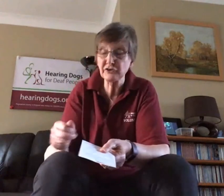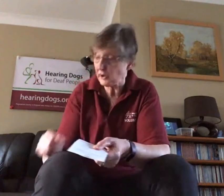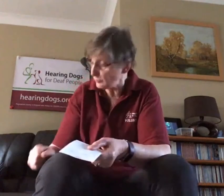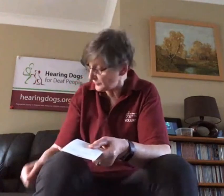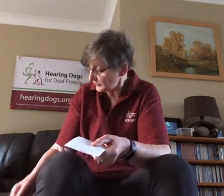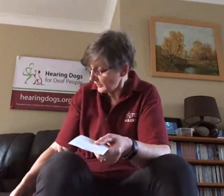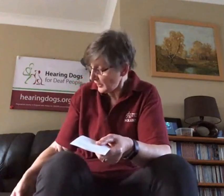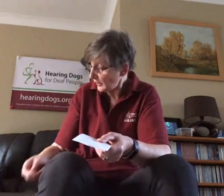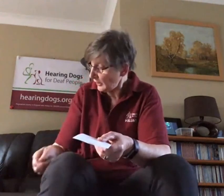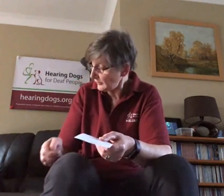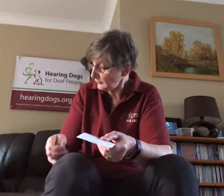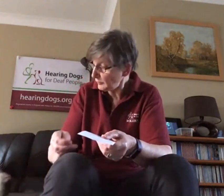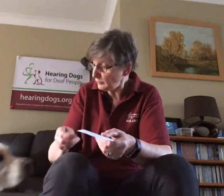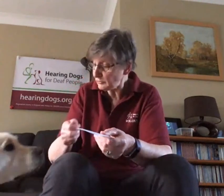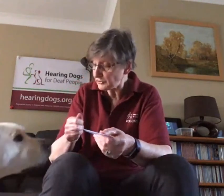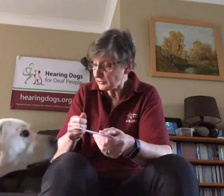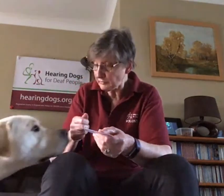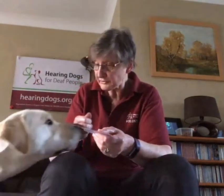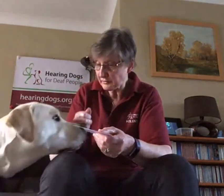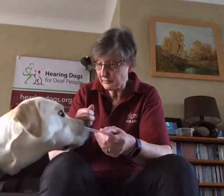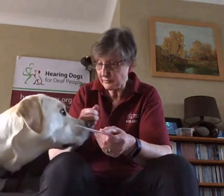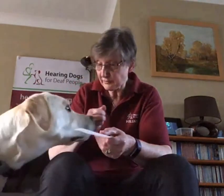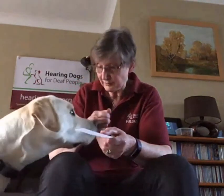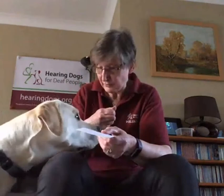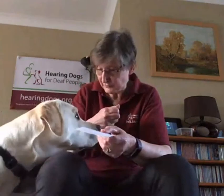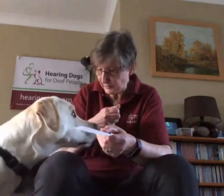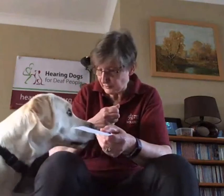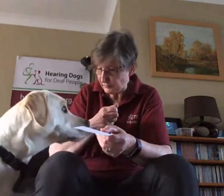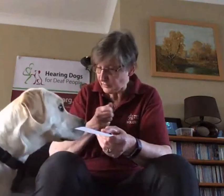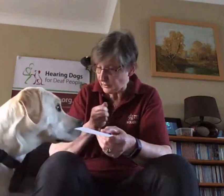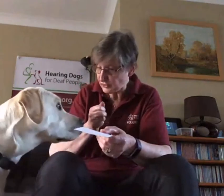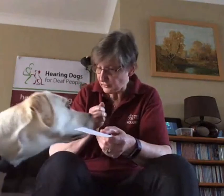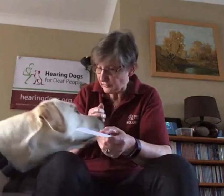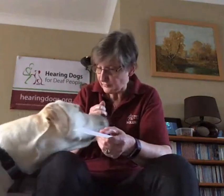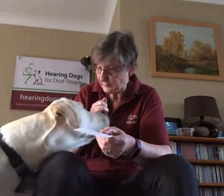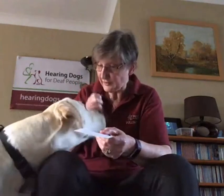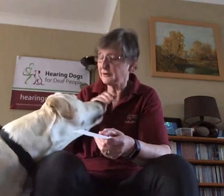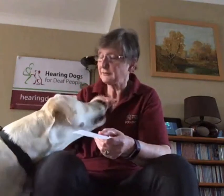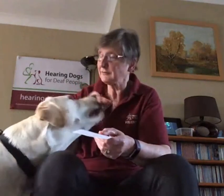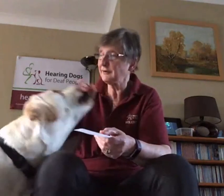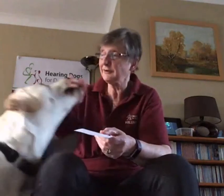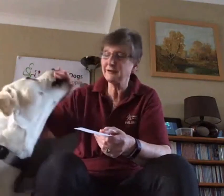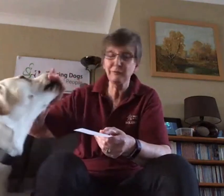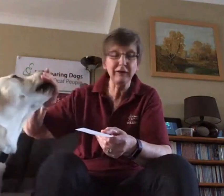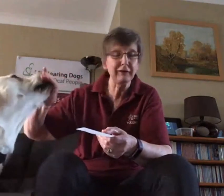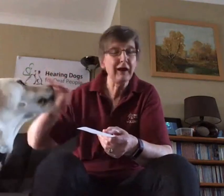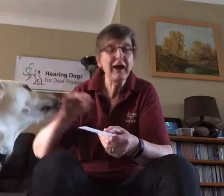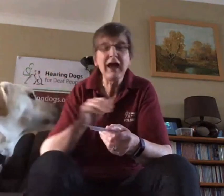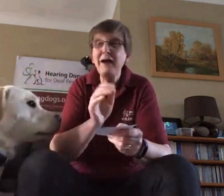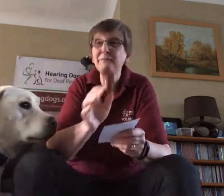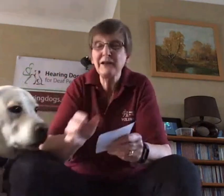Will you use your nose? Good. Can you do a nudge? Thank you, very well.